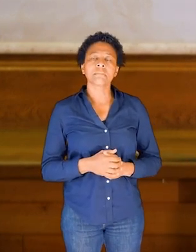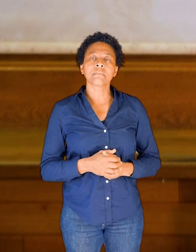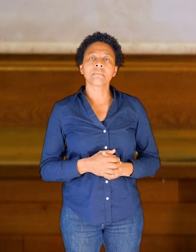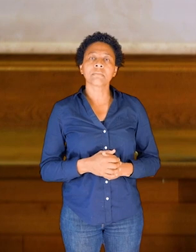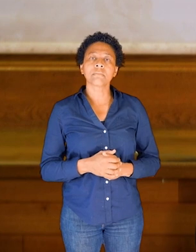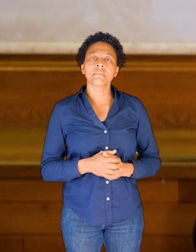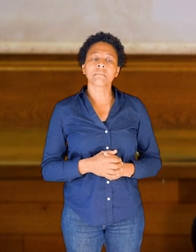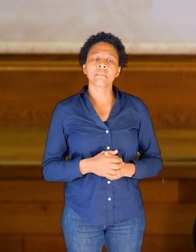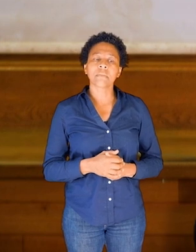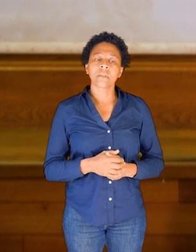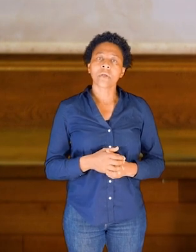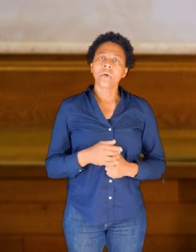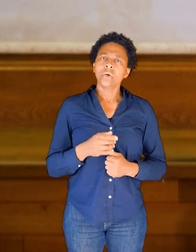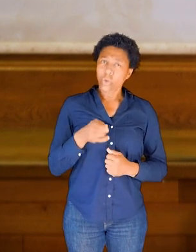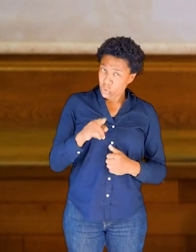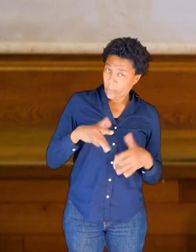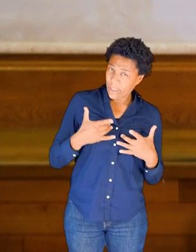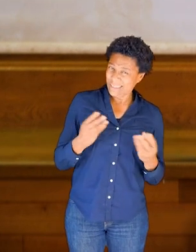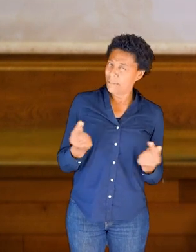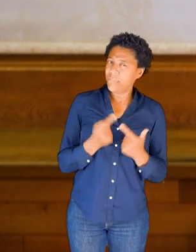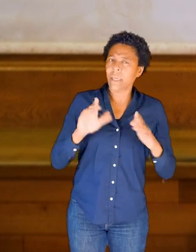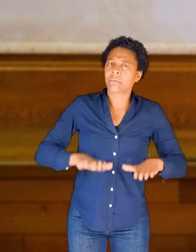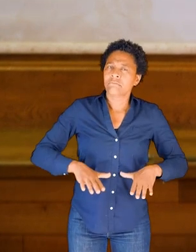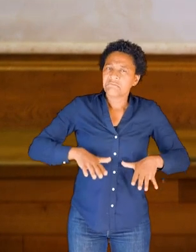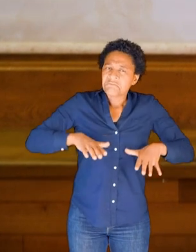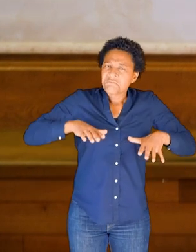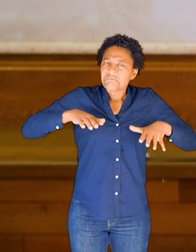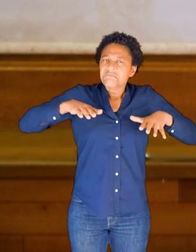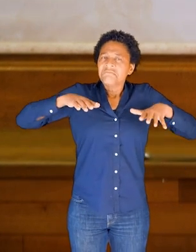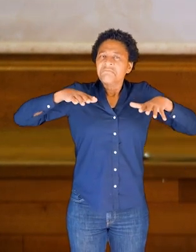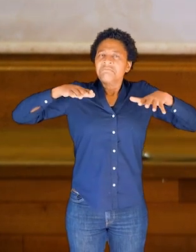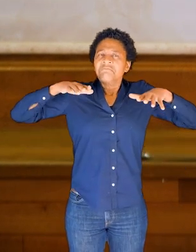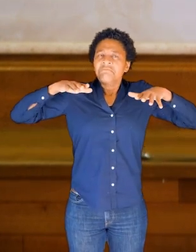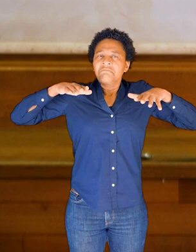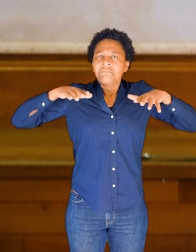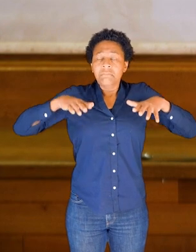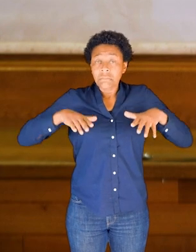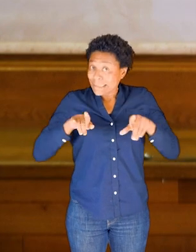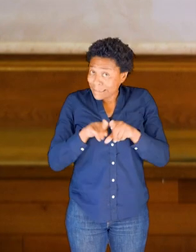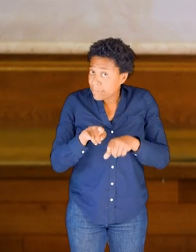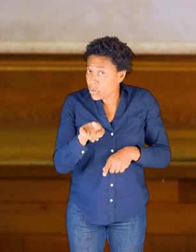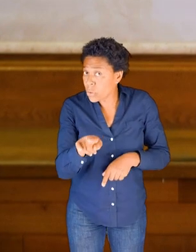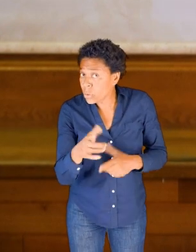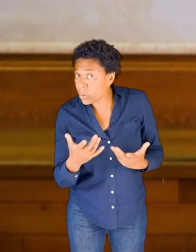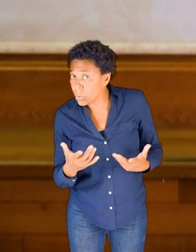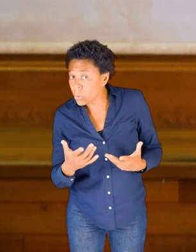There's a sense there's a rising in my body. Is that the same for you?